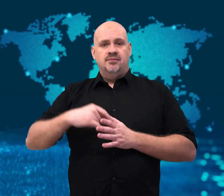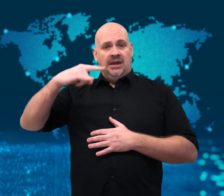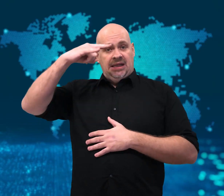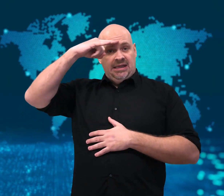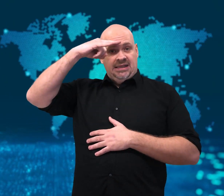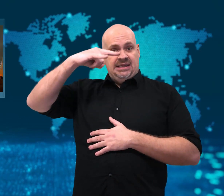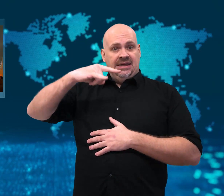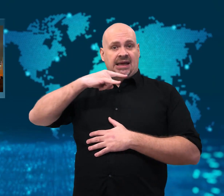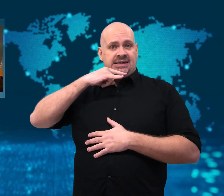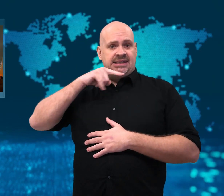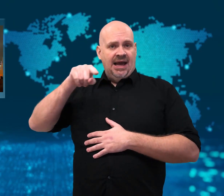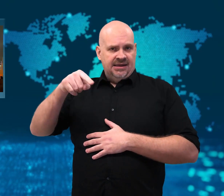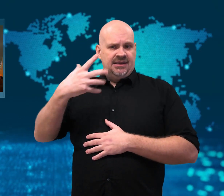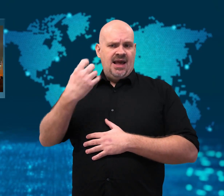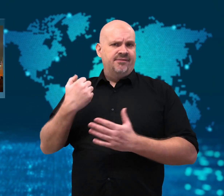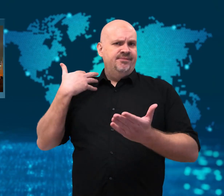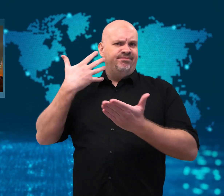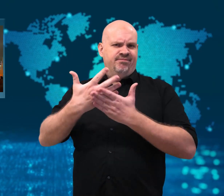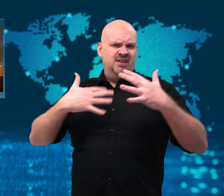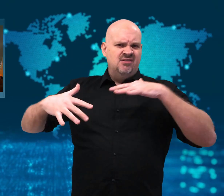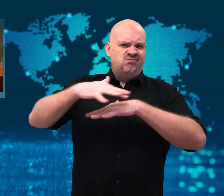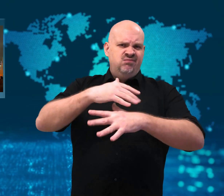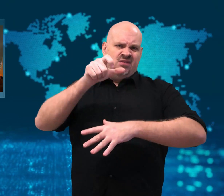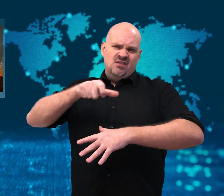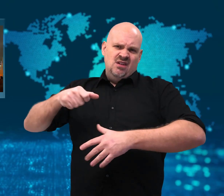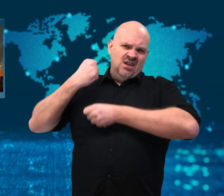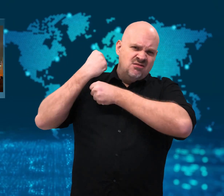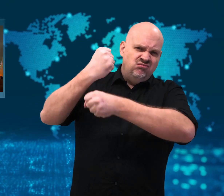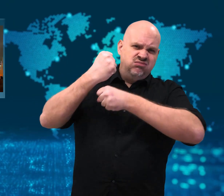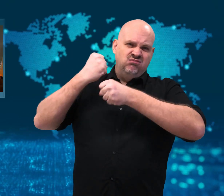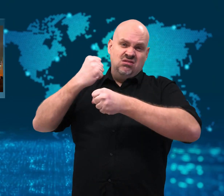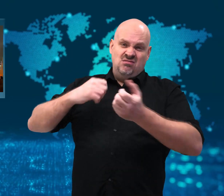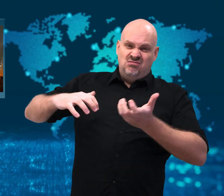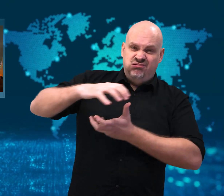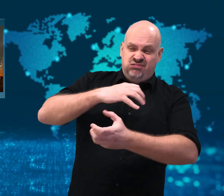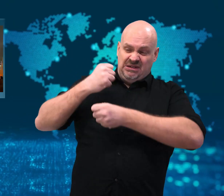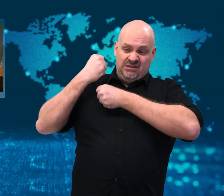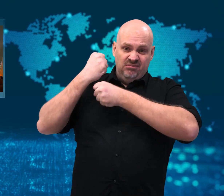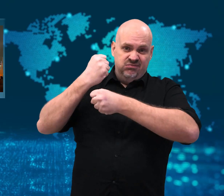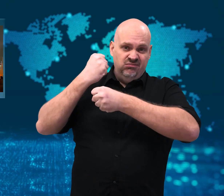[Gavin]: The death toll in Kazakhstan has risen as